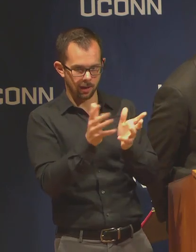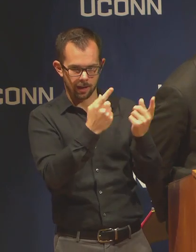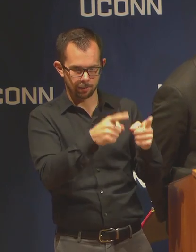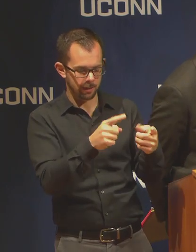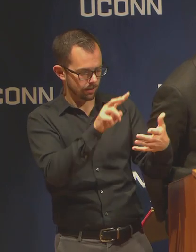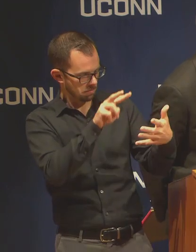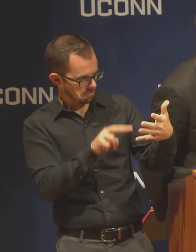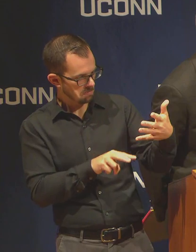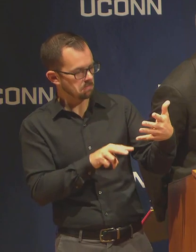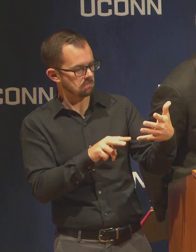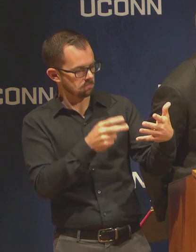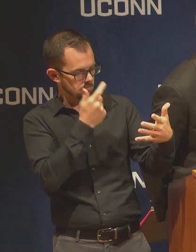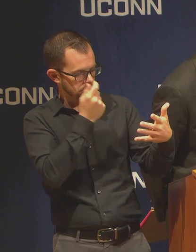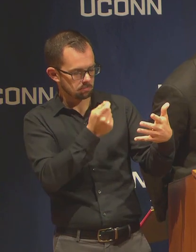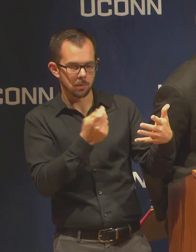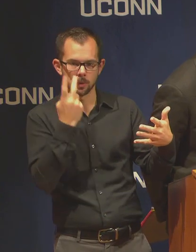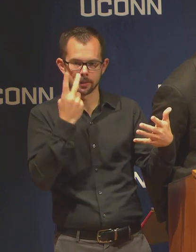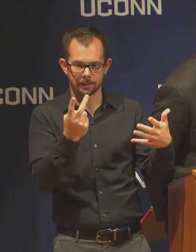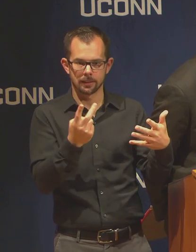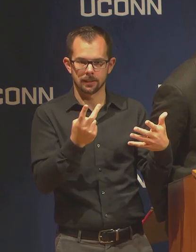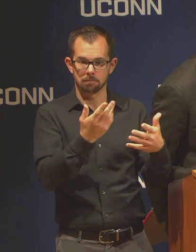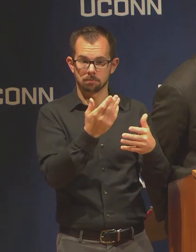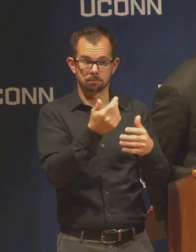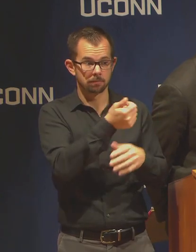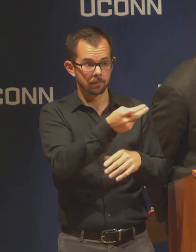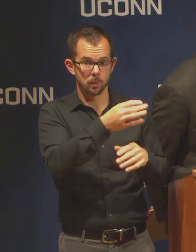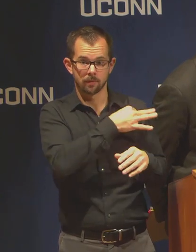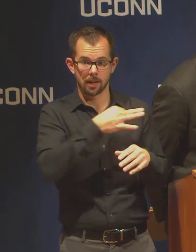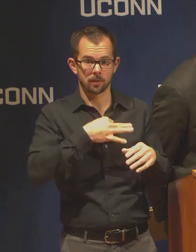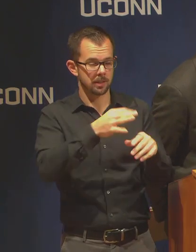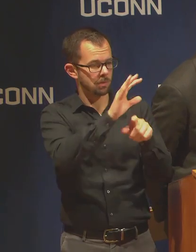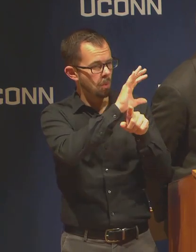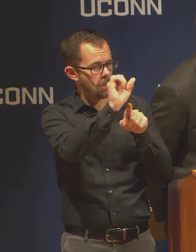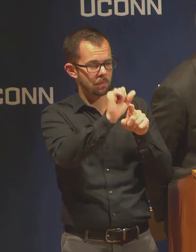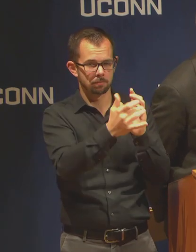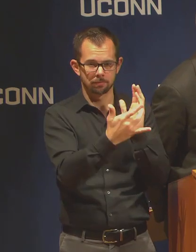who are very sophisticated, and there are other faculty who have